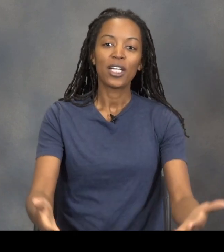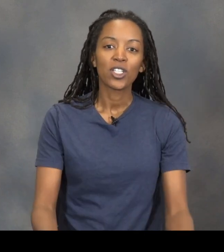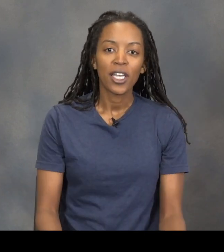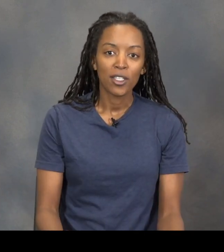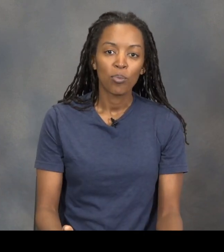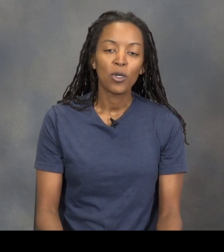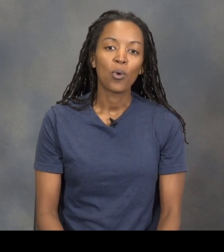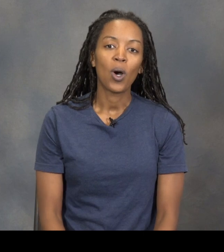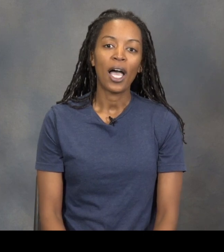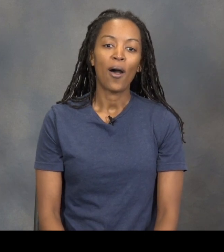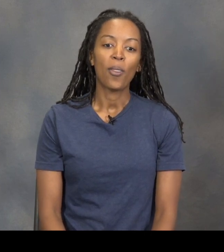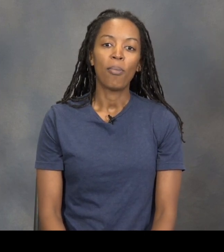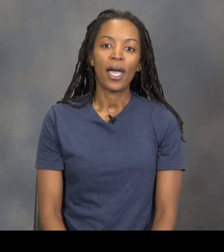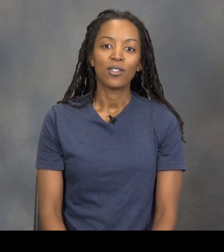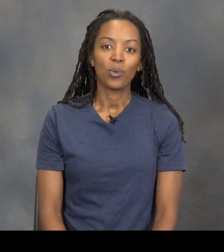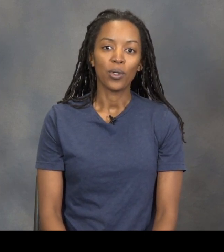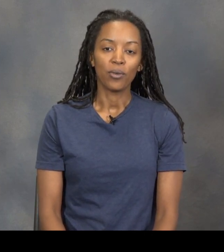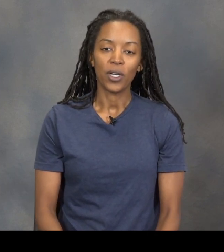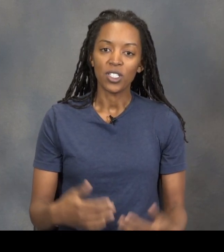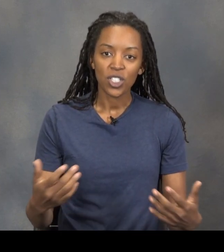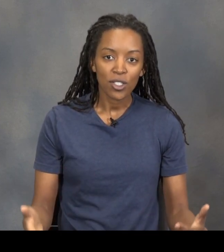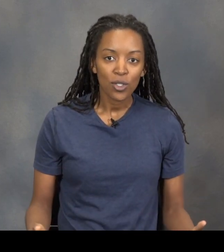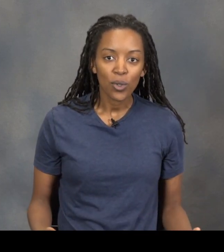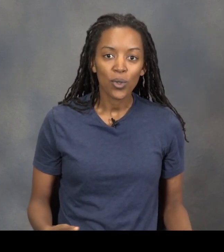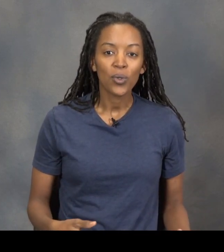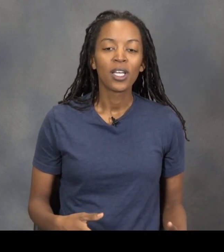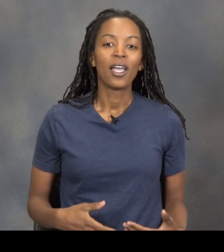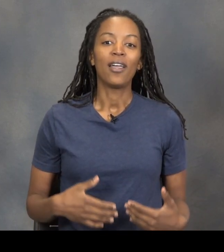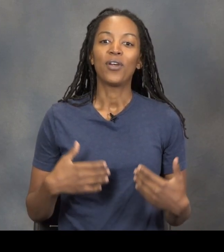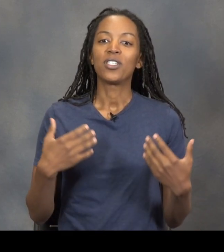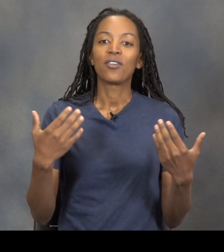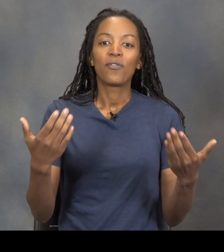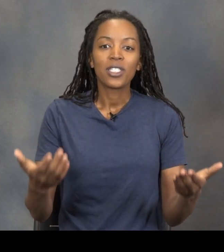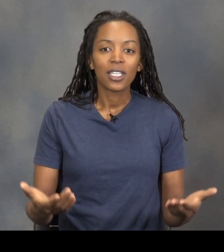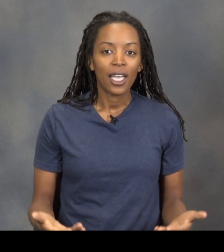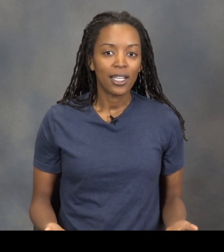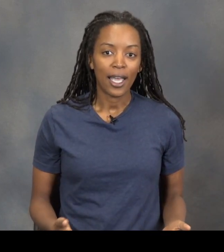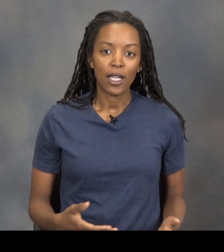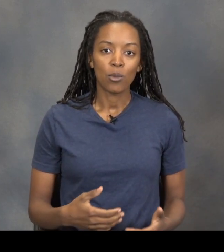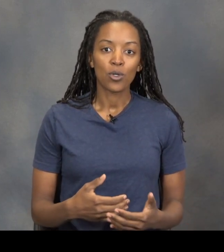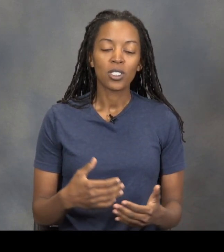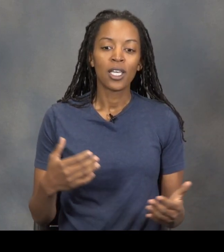educated the people on how the bats were very gentle and very sophisticated animals.